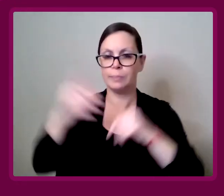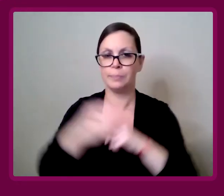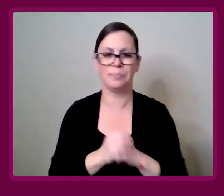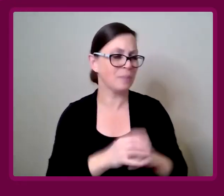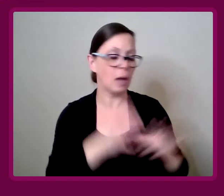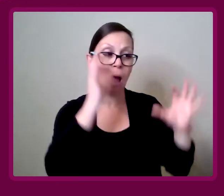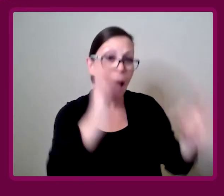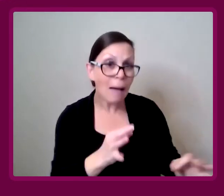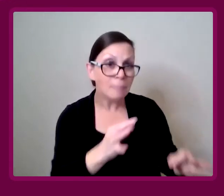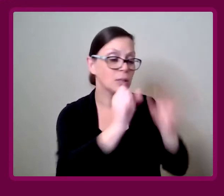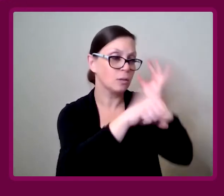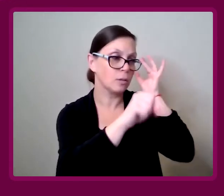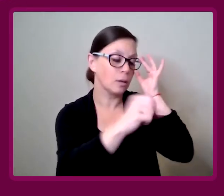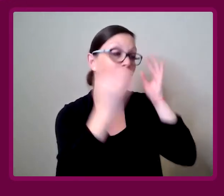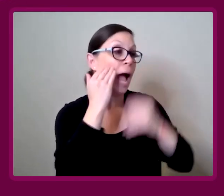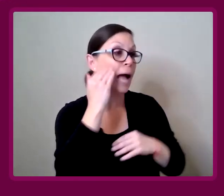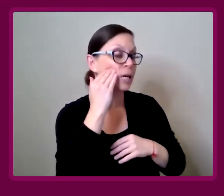Ashley Inkumsah: Absolutely.